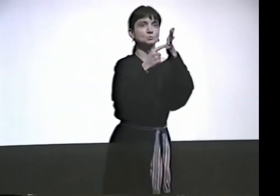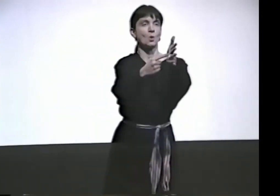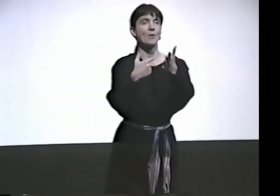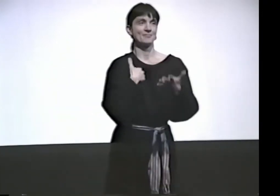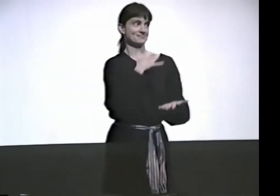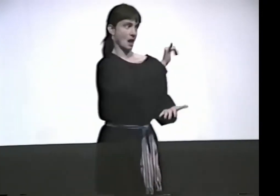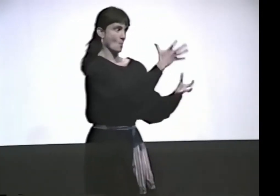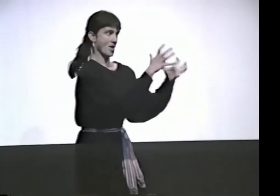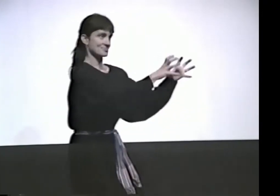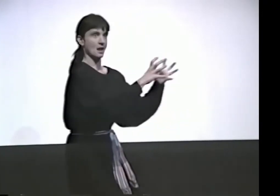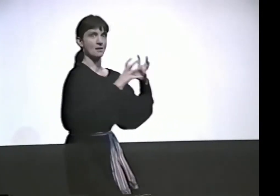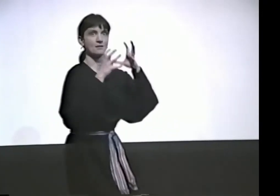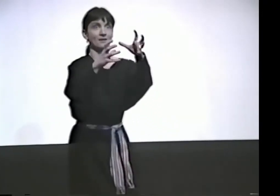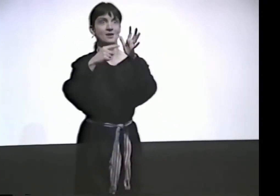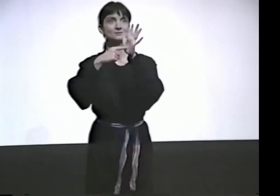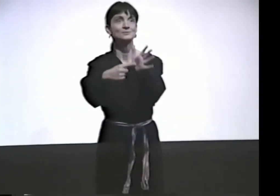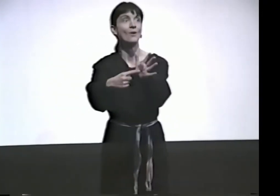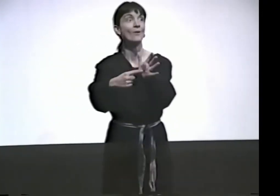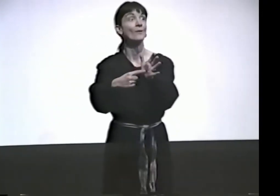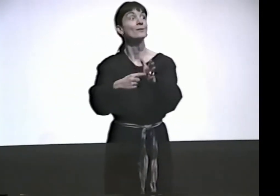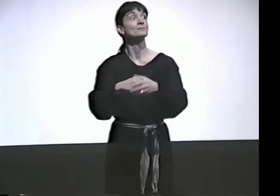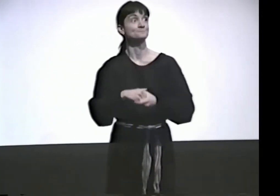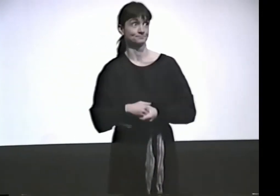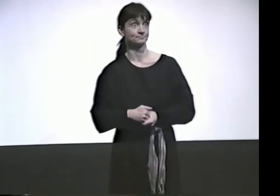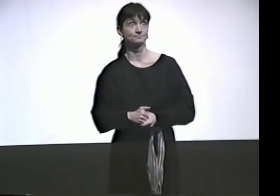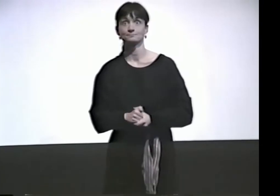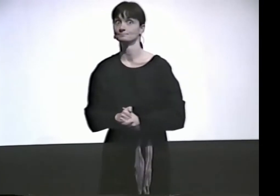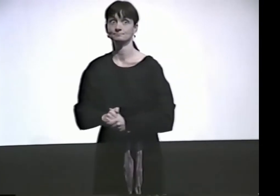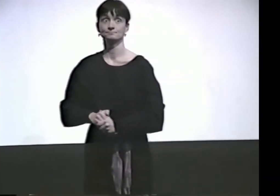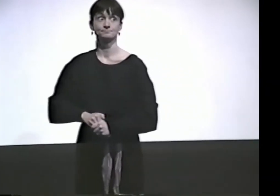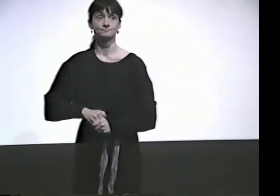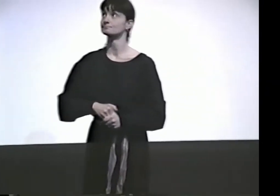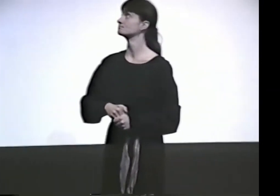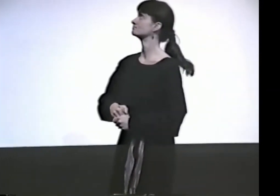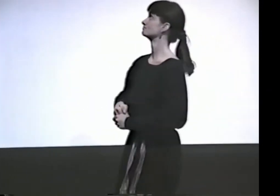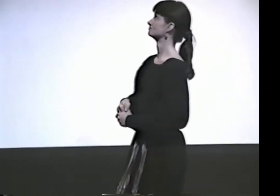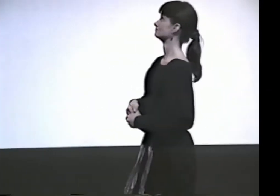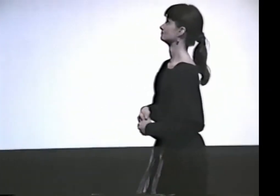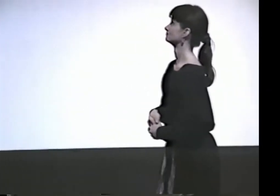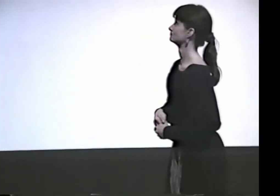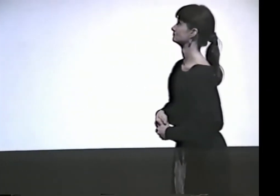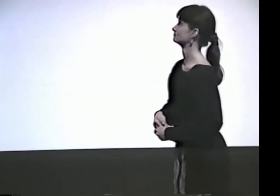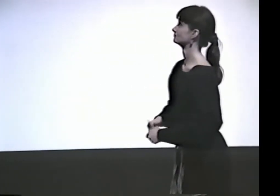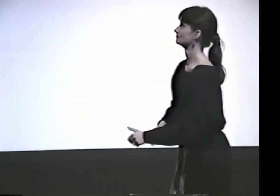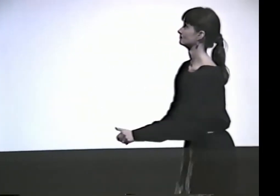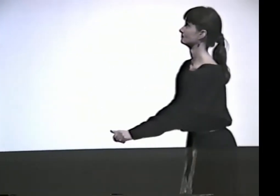AND I WANT PEOPLE TO SEE THE EMOTION AND THE EXPRESSION ON MY FACE WHEN I AM ONE OF BOTHA'S BOYS.